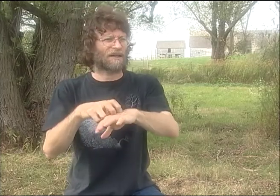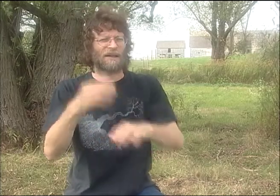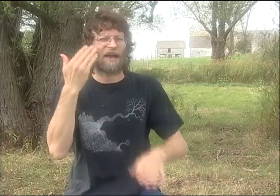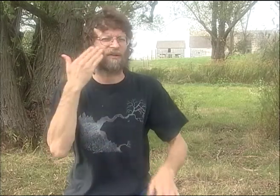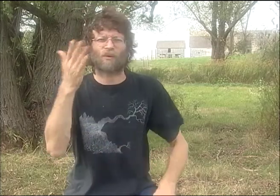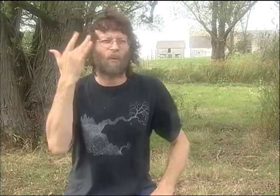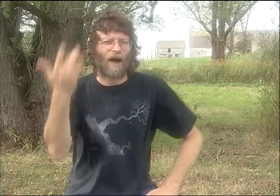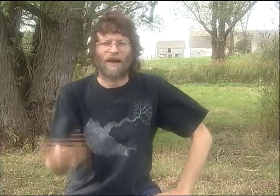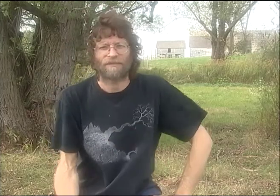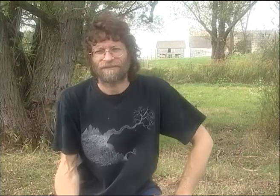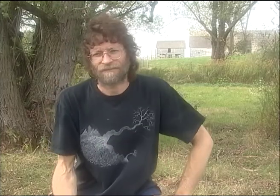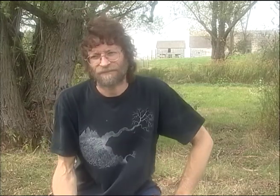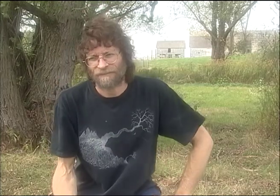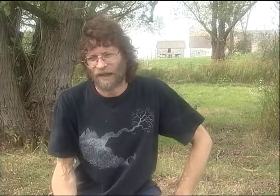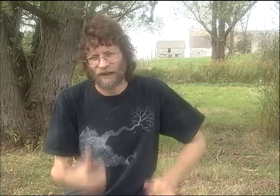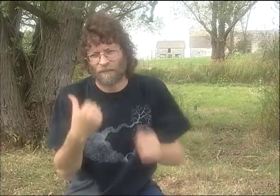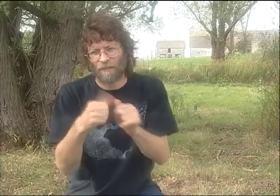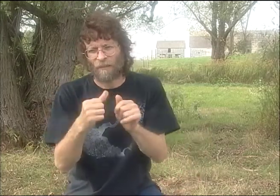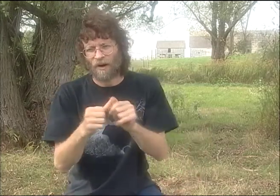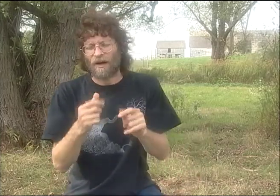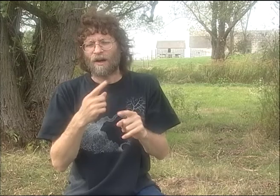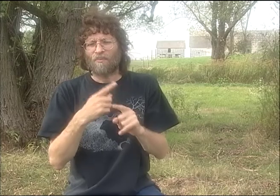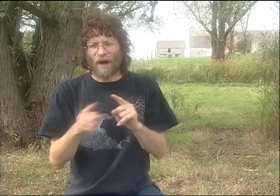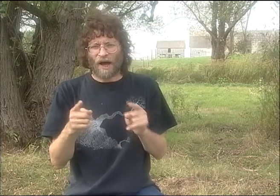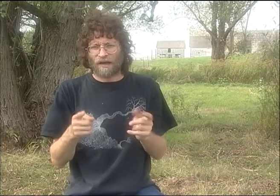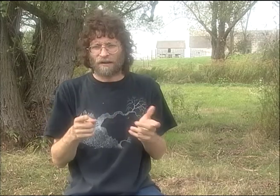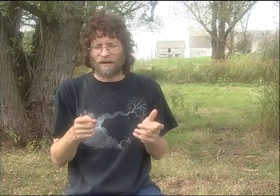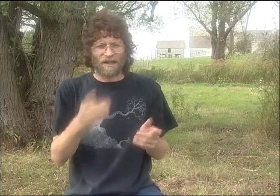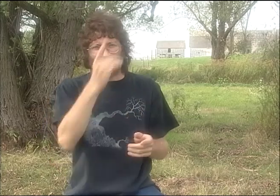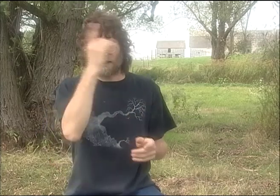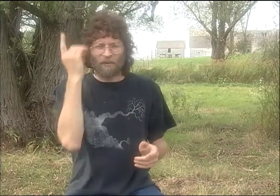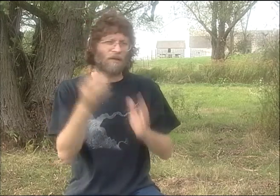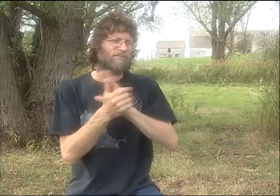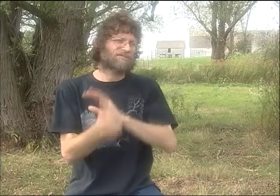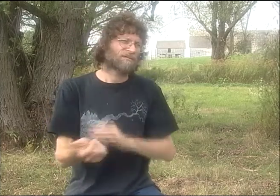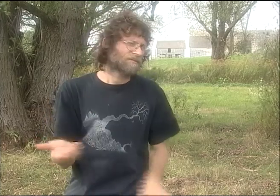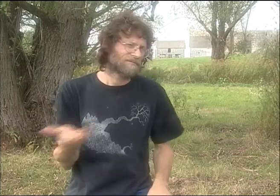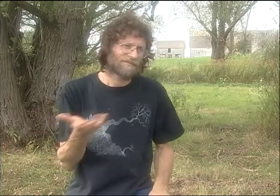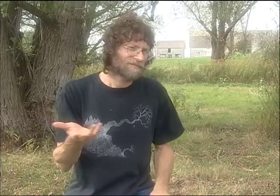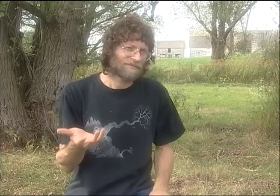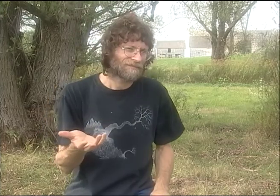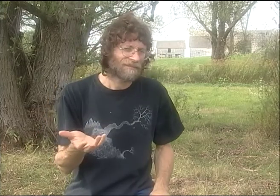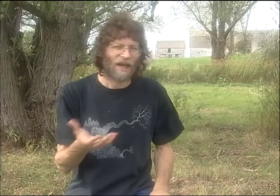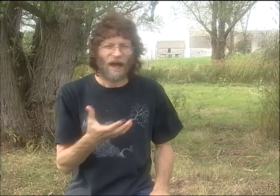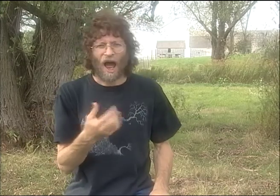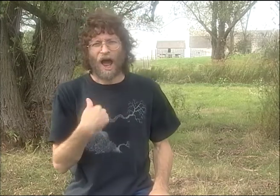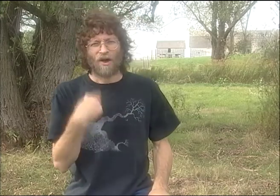YOU KNOW, IT'S ALWAYS BEEN UNDER SIEGE. THERE'S ALWAYS BEEN A LOT OF UNREST THERE. AND THEN WE CHANGED IT TO IRELAND, AND I CAN'T REMEMBER WHY.